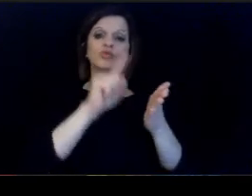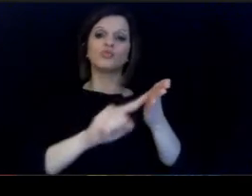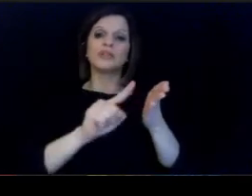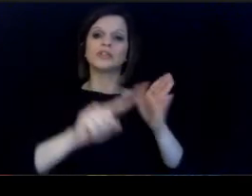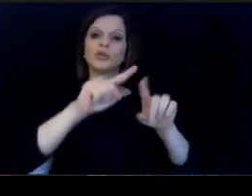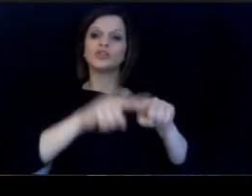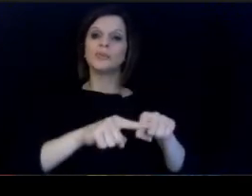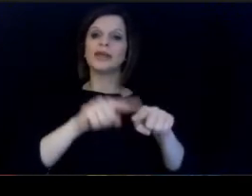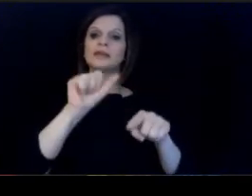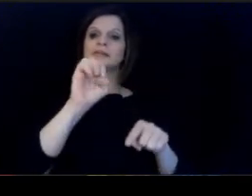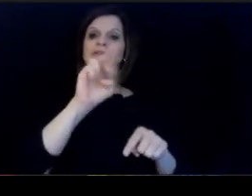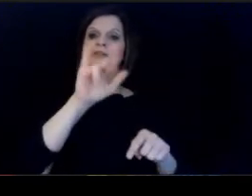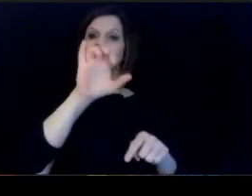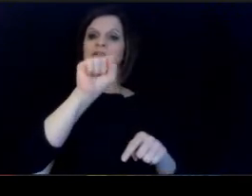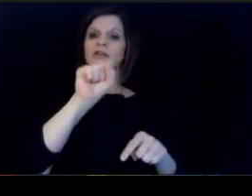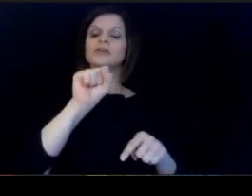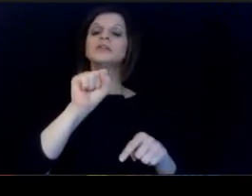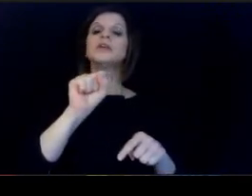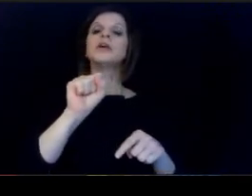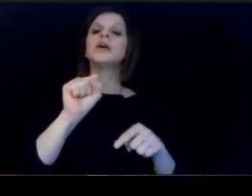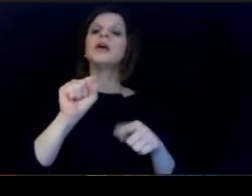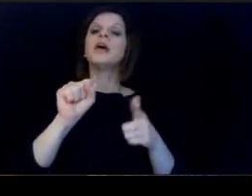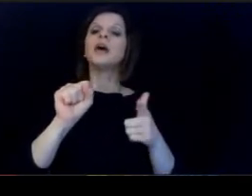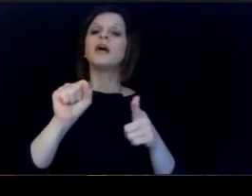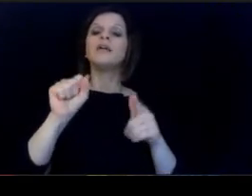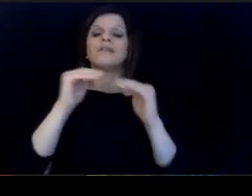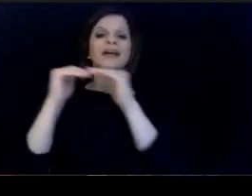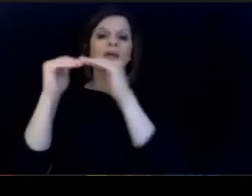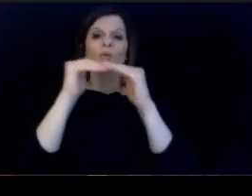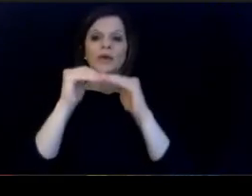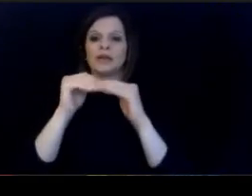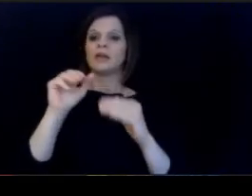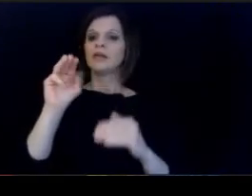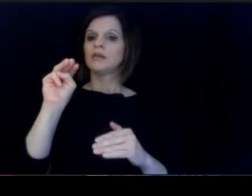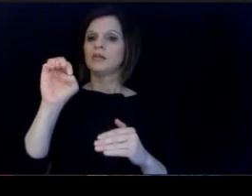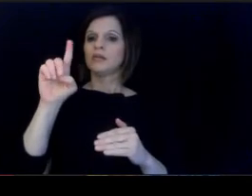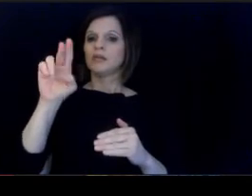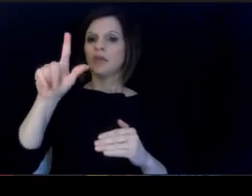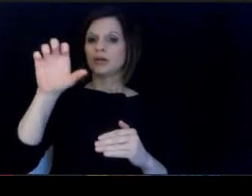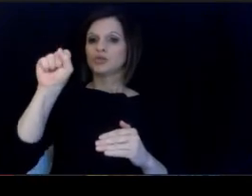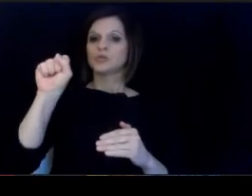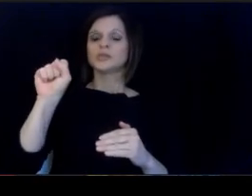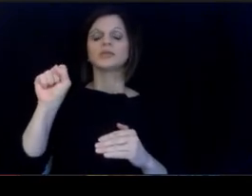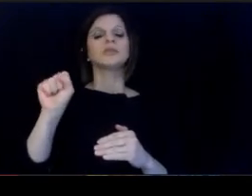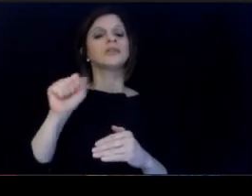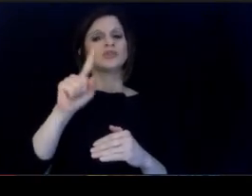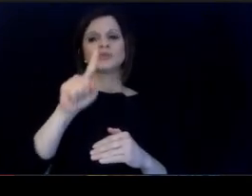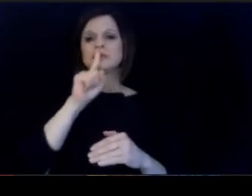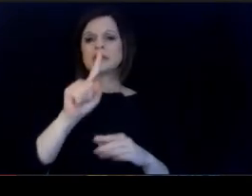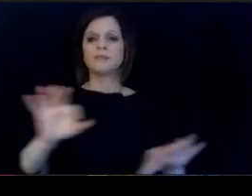of cultural competency and equity model modules. and this is crucial to the ongoing process of.